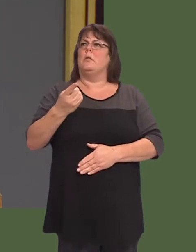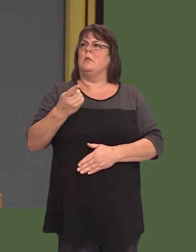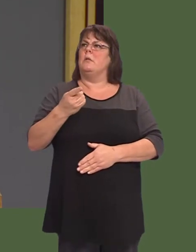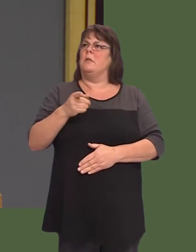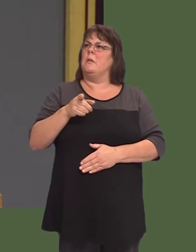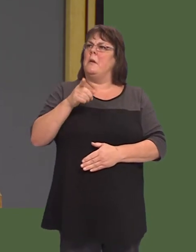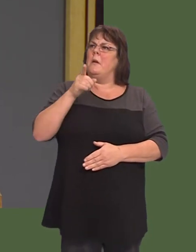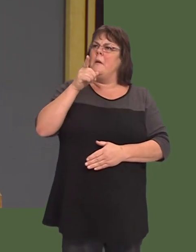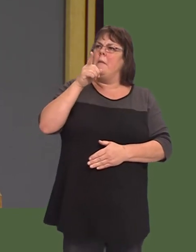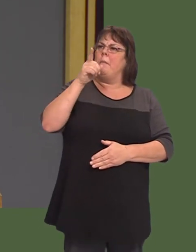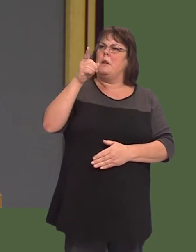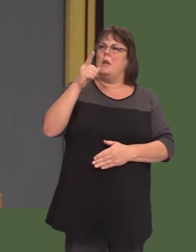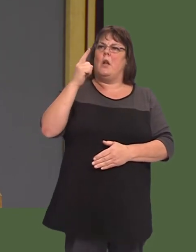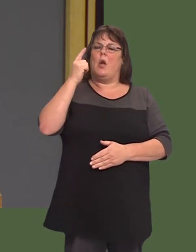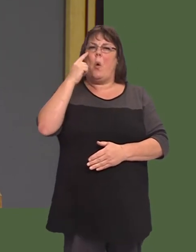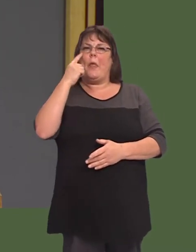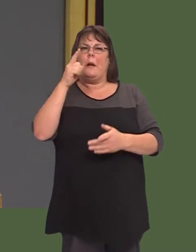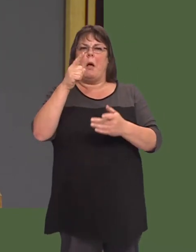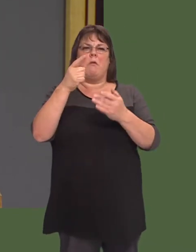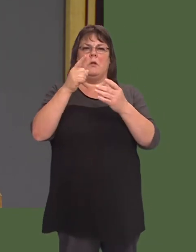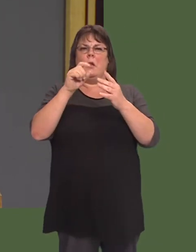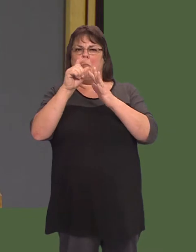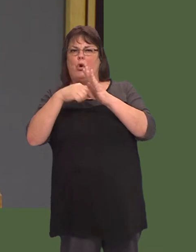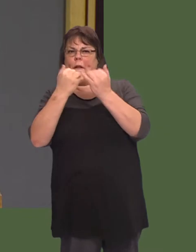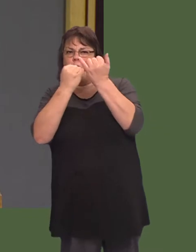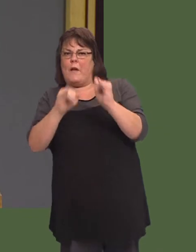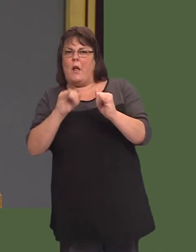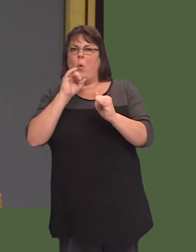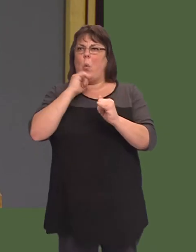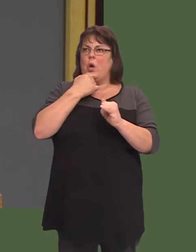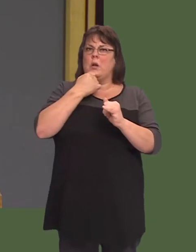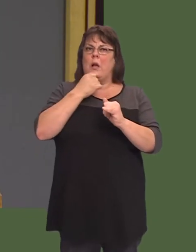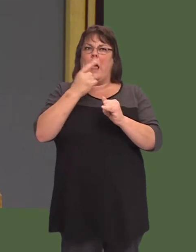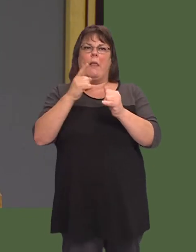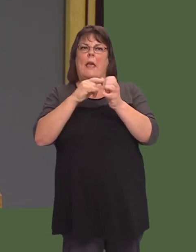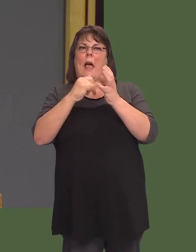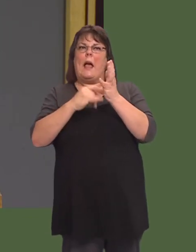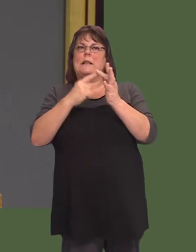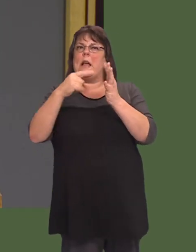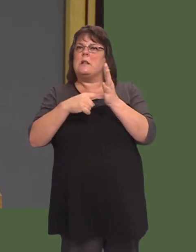highly contingent on the total failure of the project, and the assets that would have been created fetching nothing.